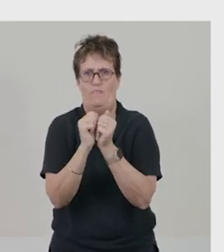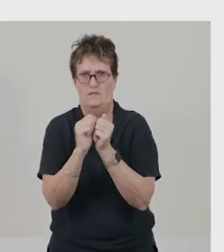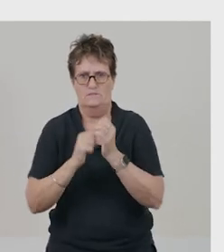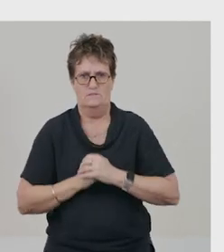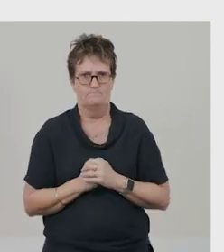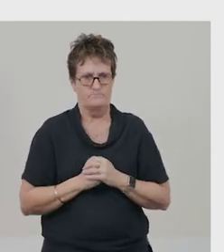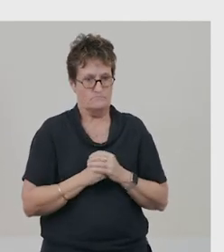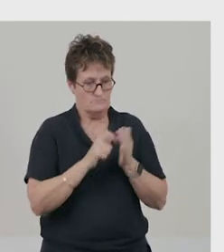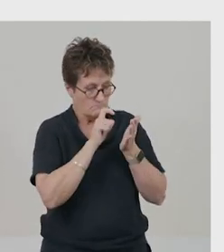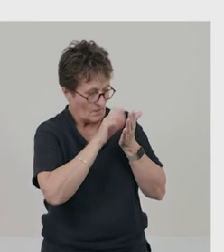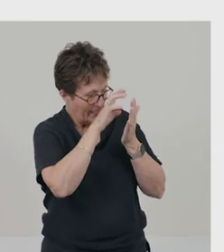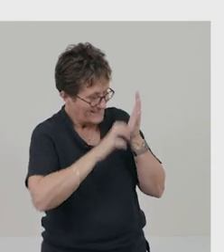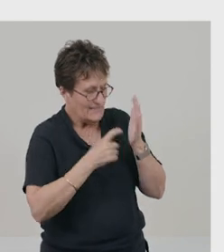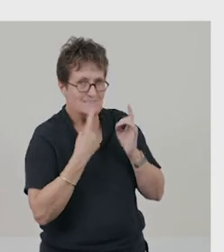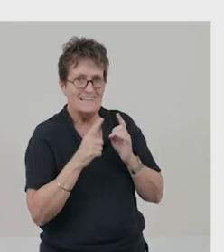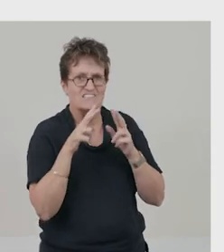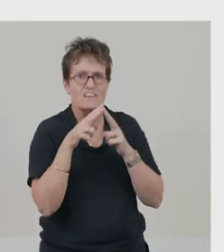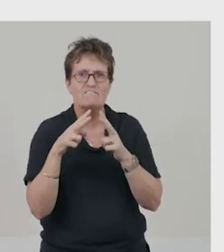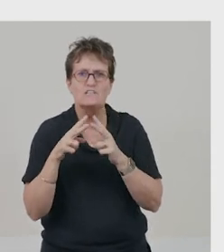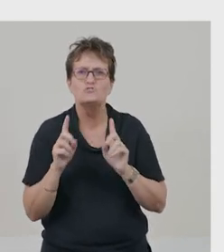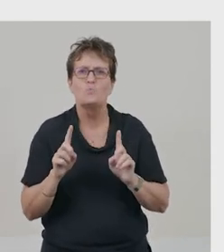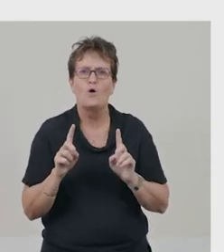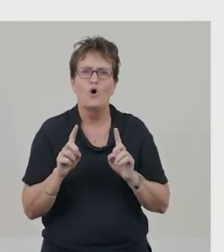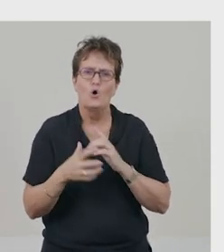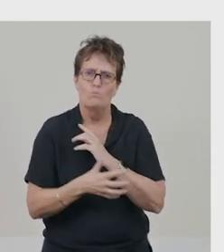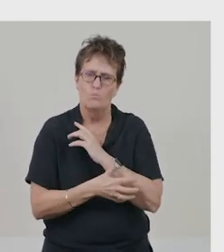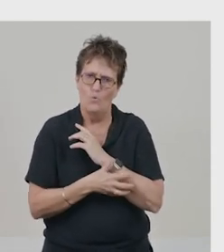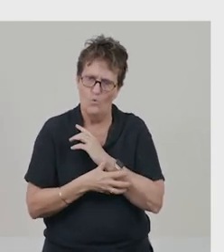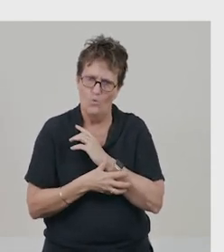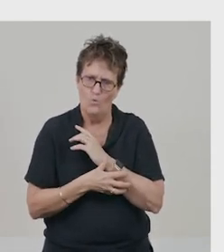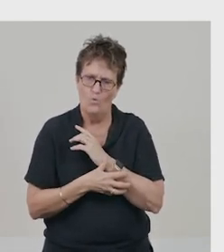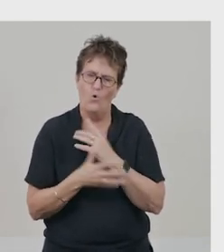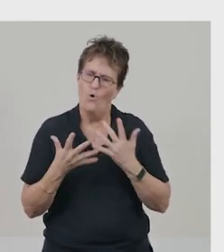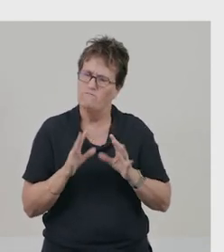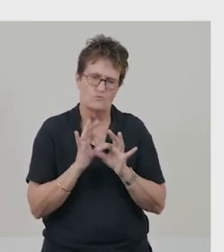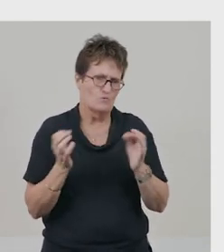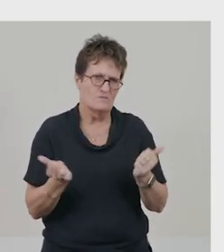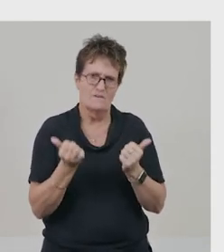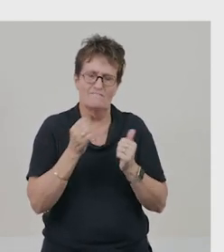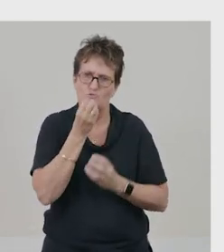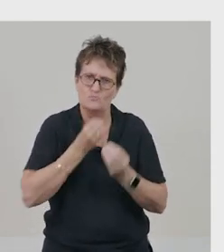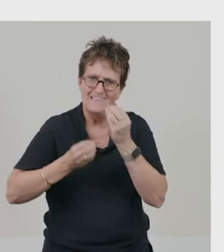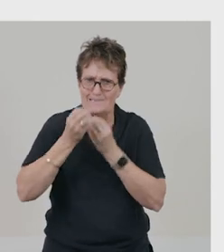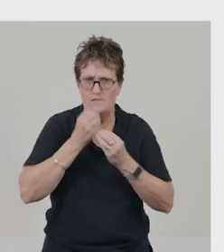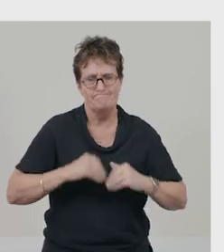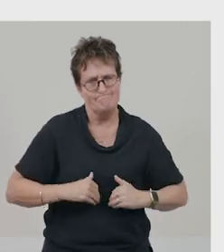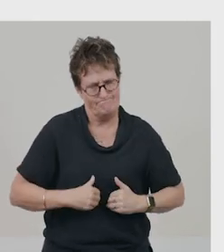The text tells us that the village Oshi lives in is poor, and that they often don’t have enough to eat. It says,